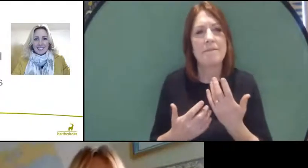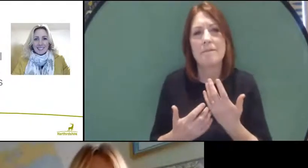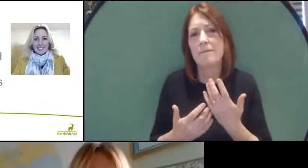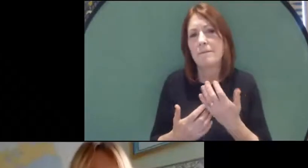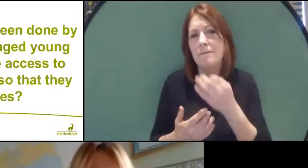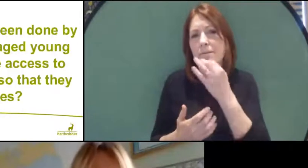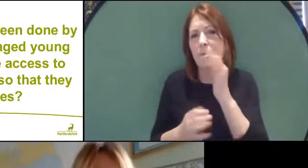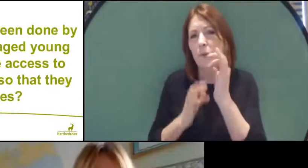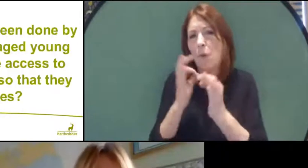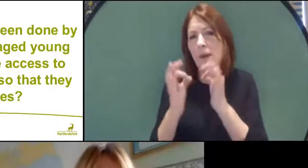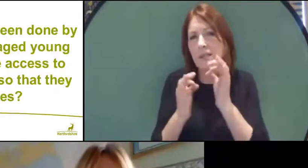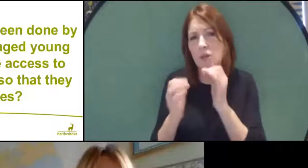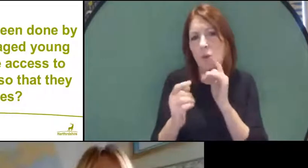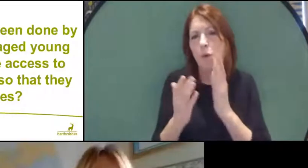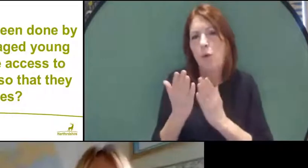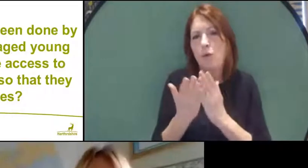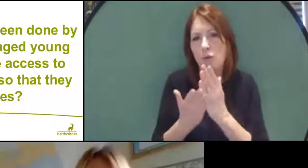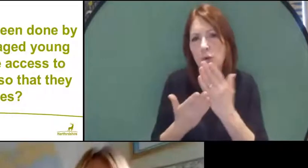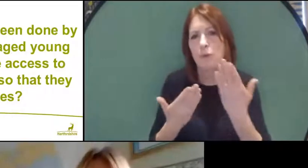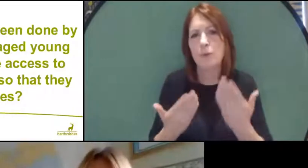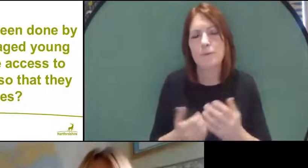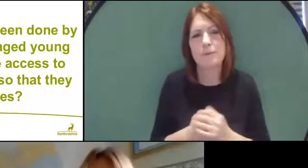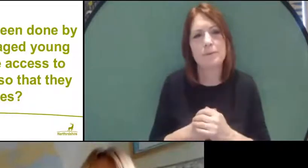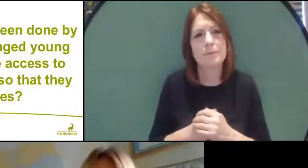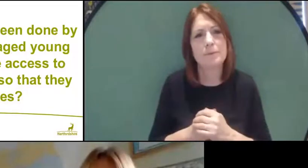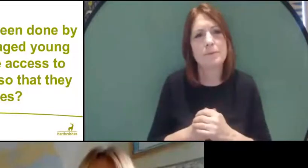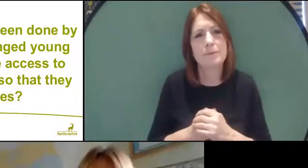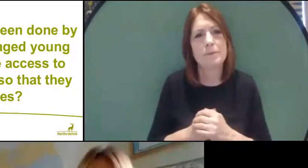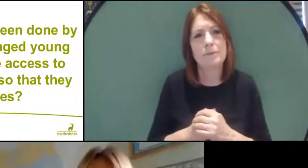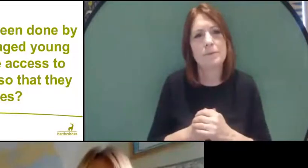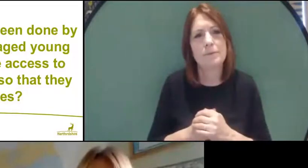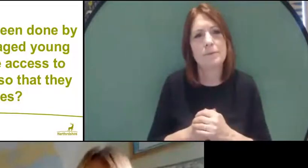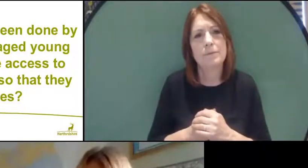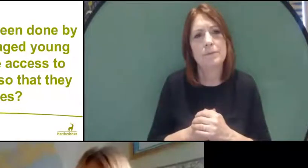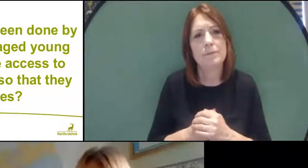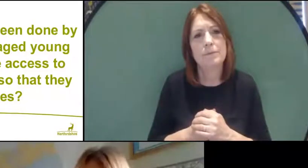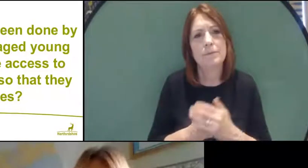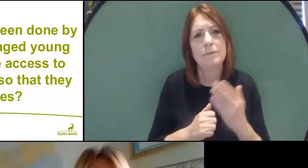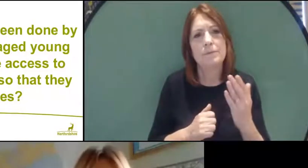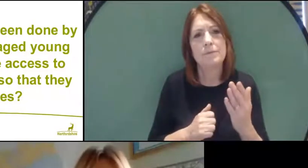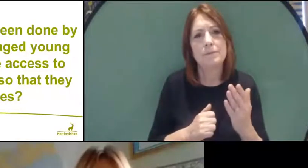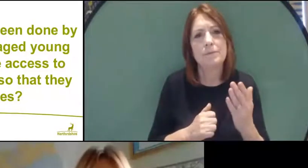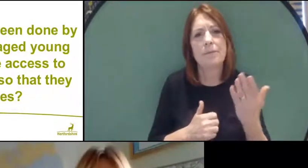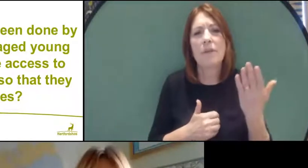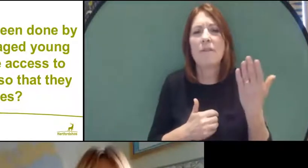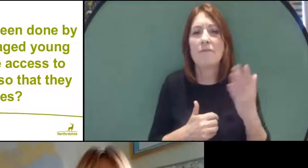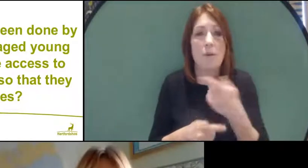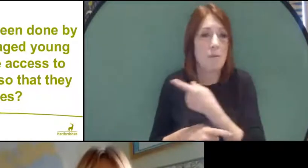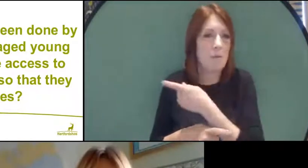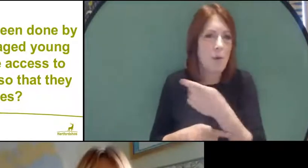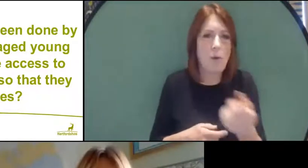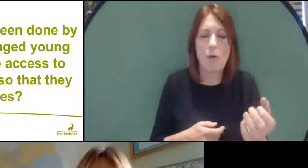click through, which have come in from all of you, which has been really helpful.